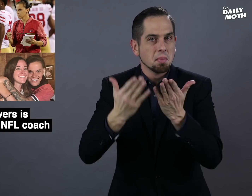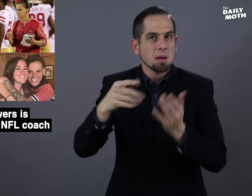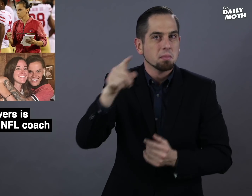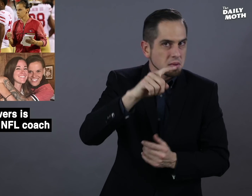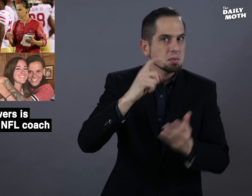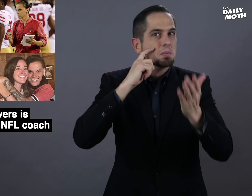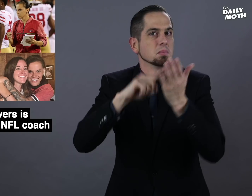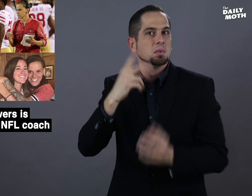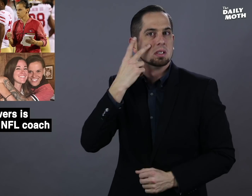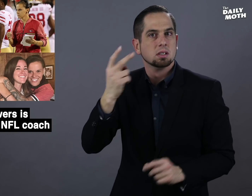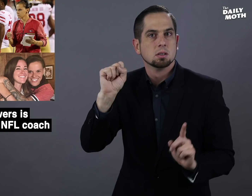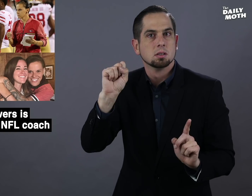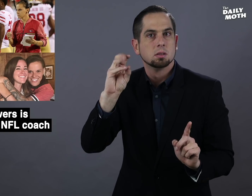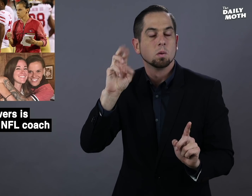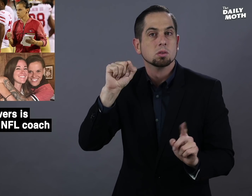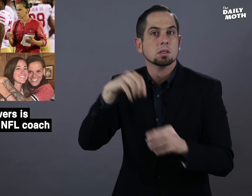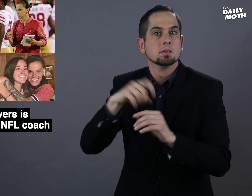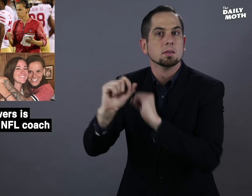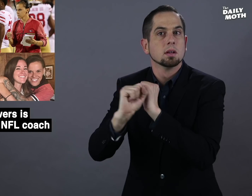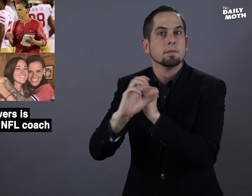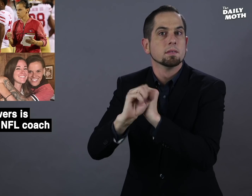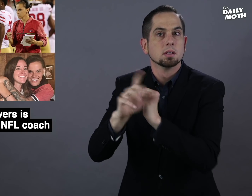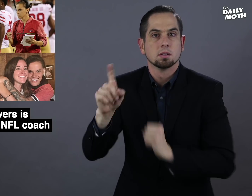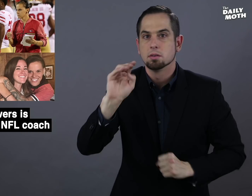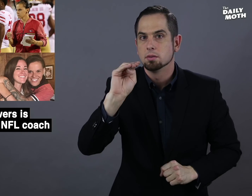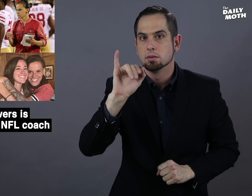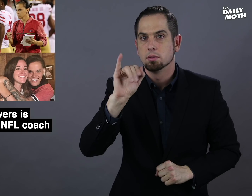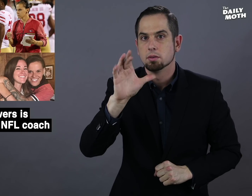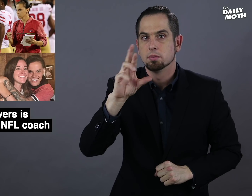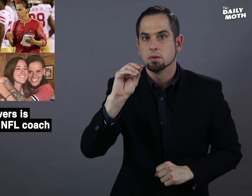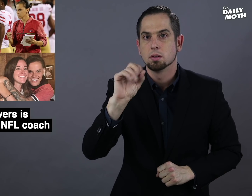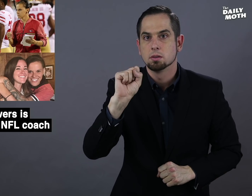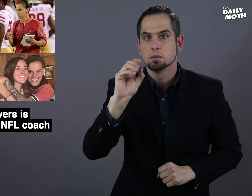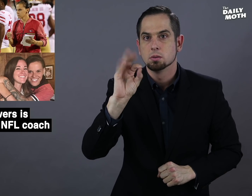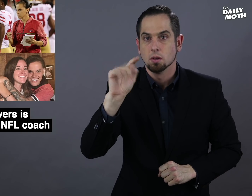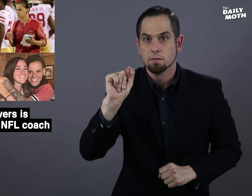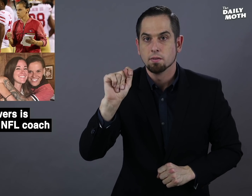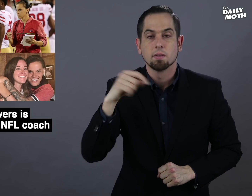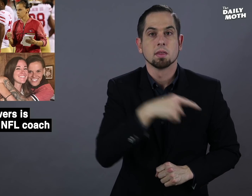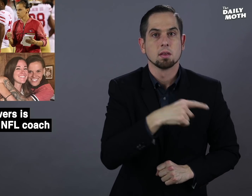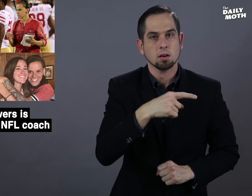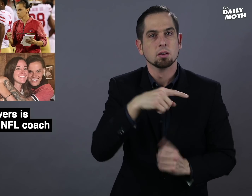You may see Sowers in an ad by Microsoft in